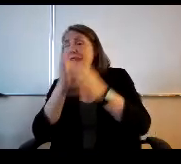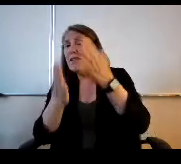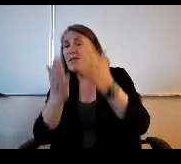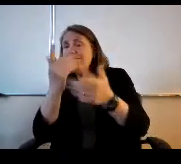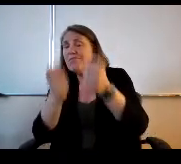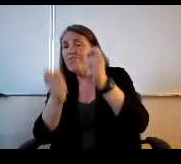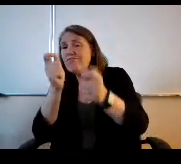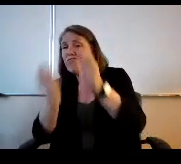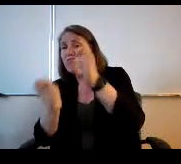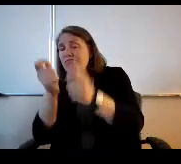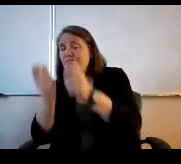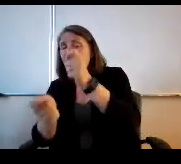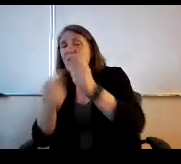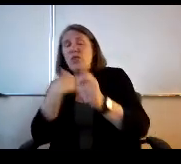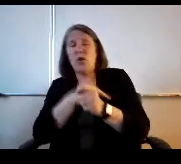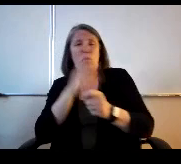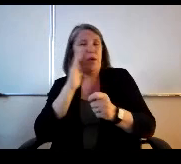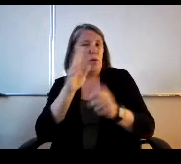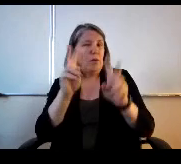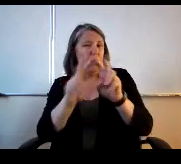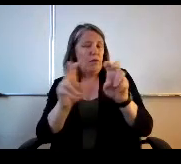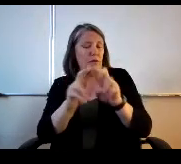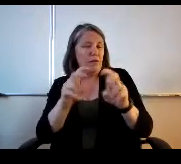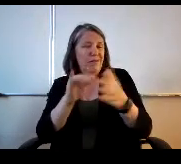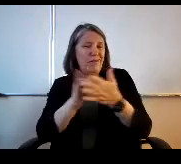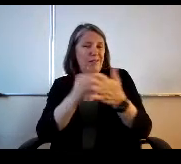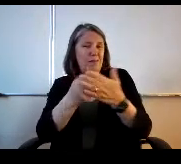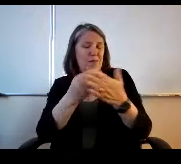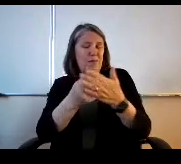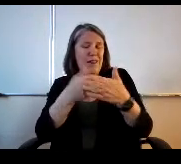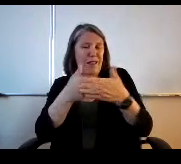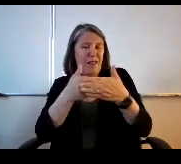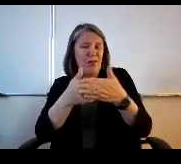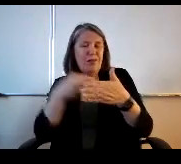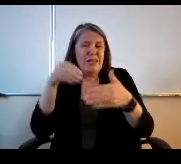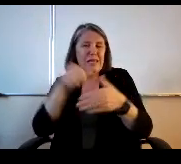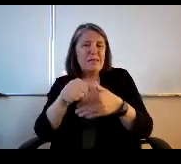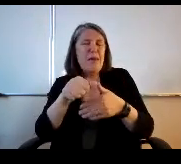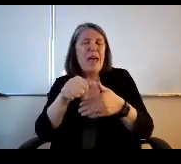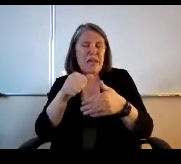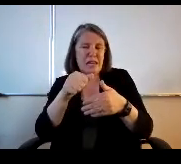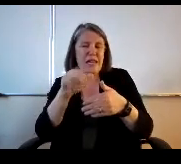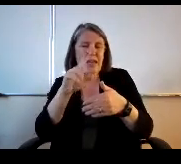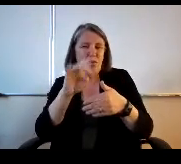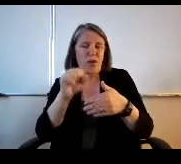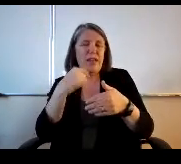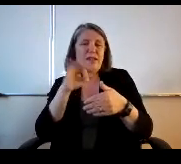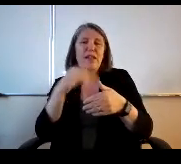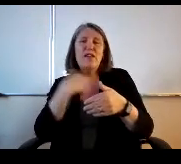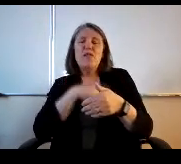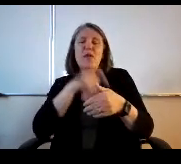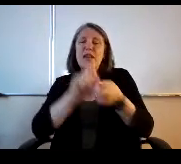so we'll be watching these dollars carefully. Will be watching the spending rates carefully, and if we need to make amendments